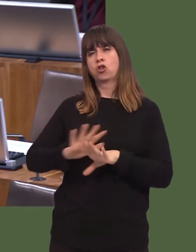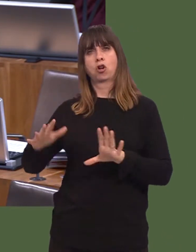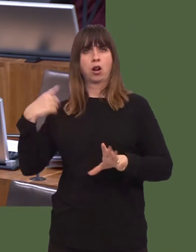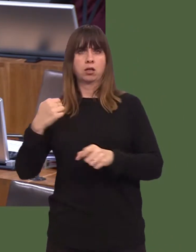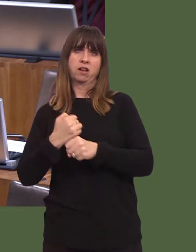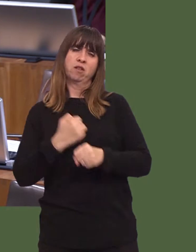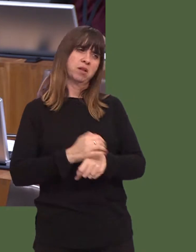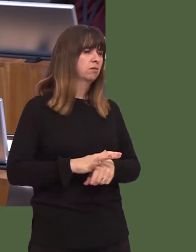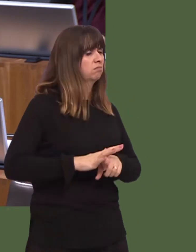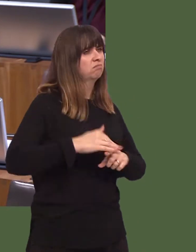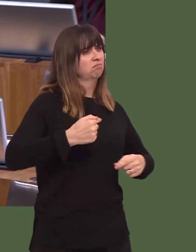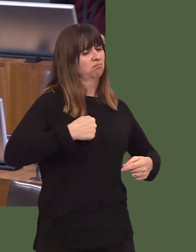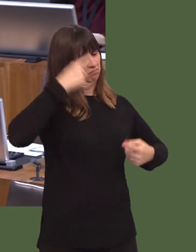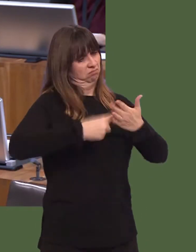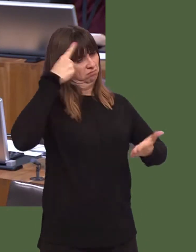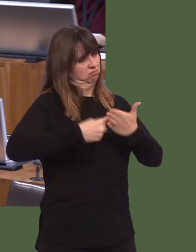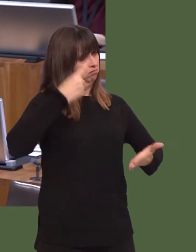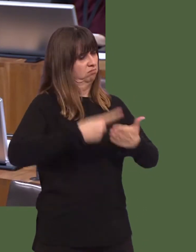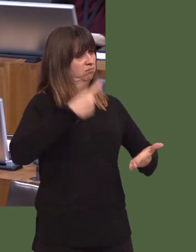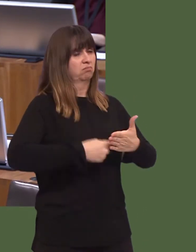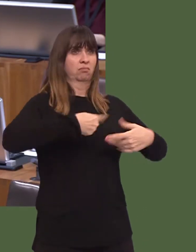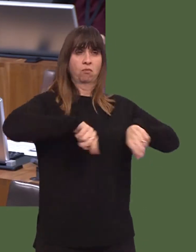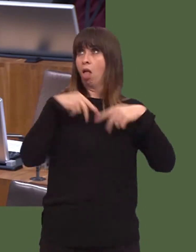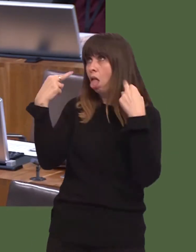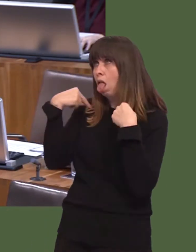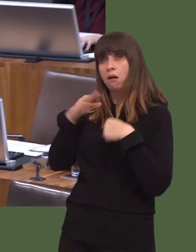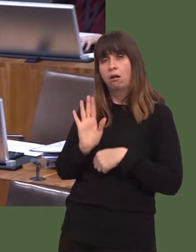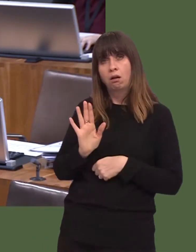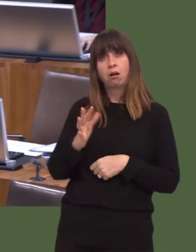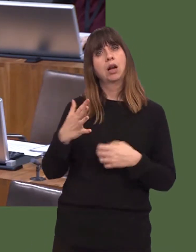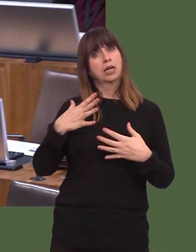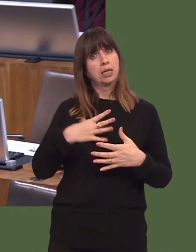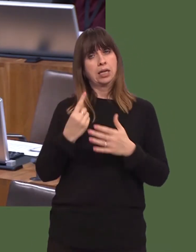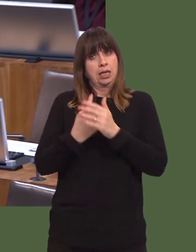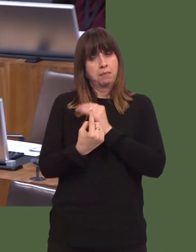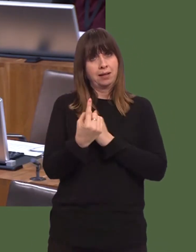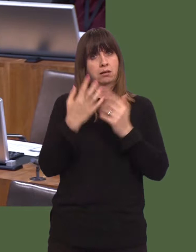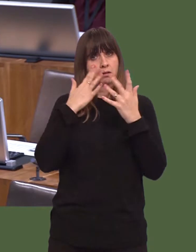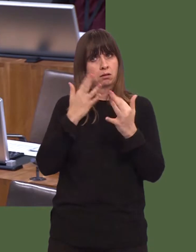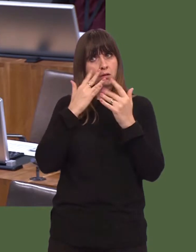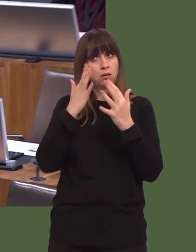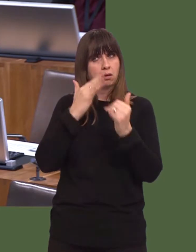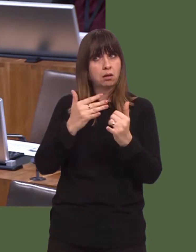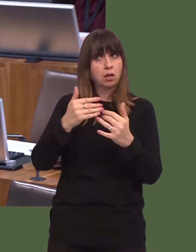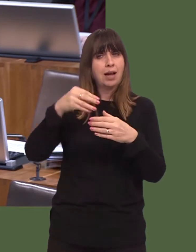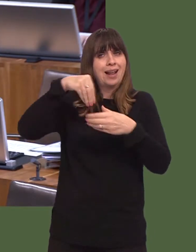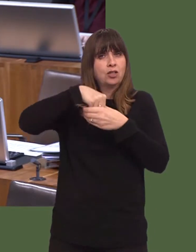devolved Governments, and we also have an independent adjudication process for policing the rules of the internal single market of the UK.